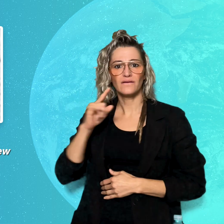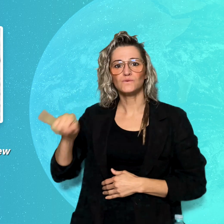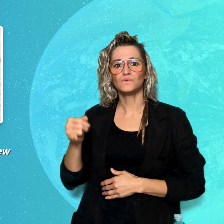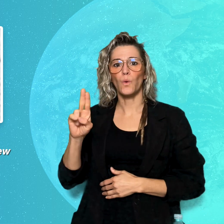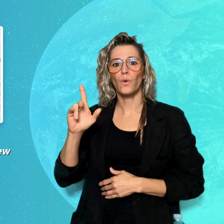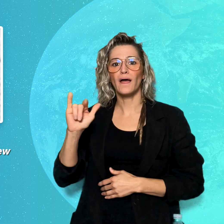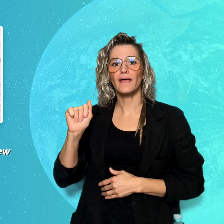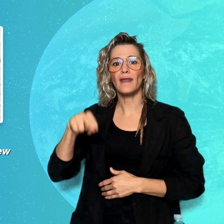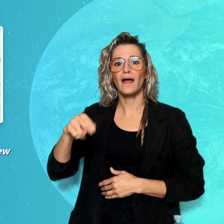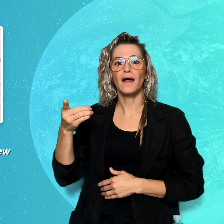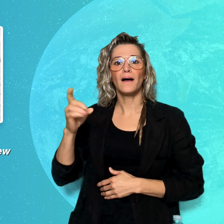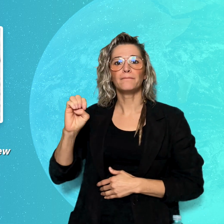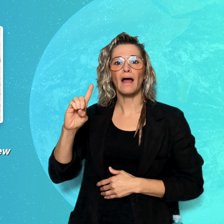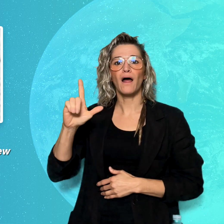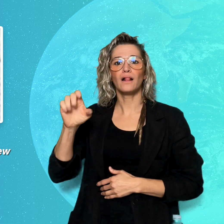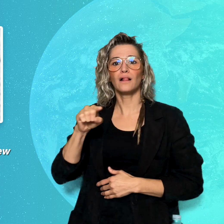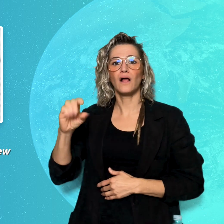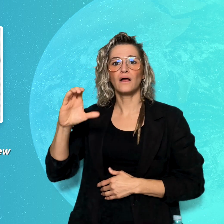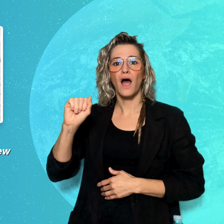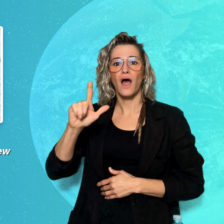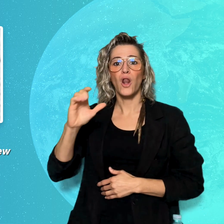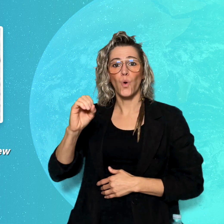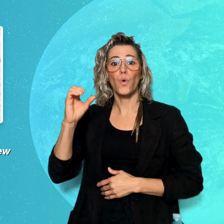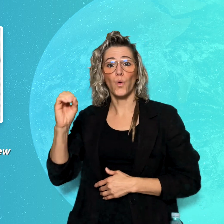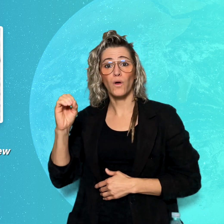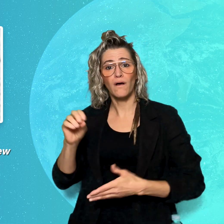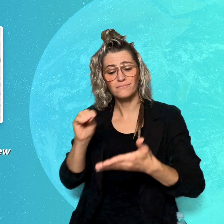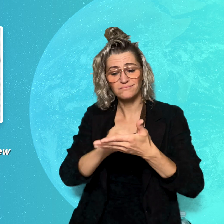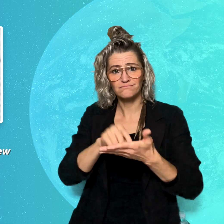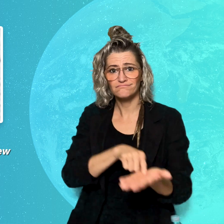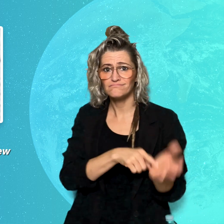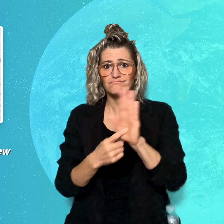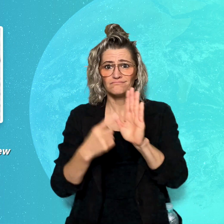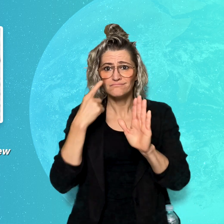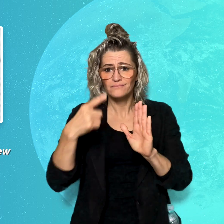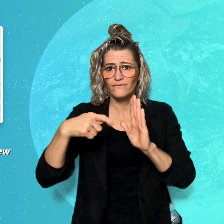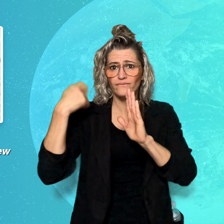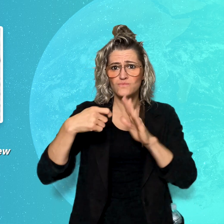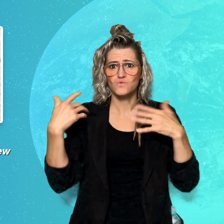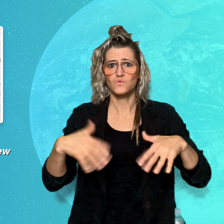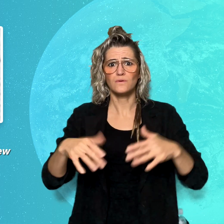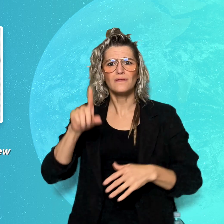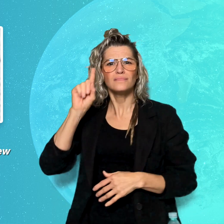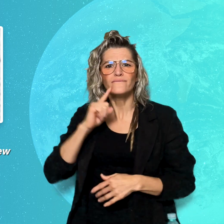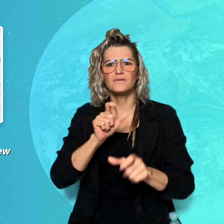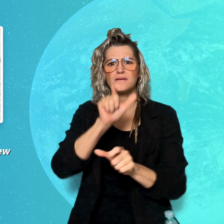the struggles of Deaf people who resisted Nazi oppression during